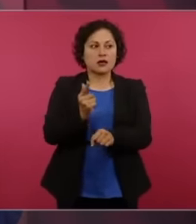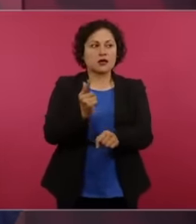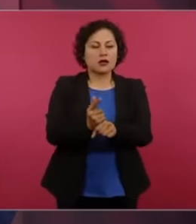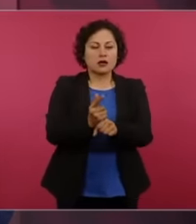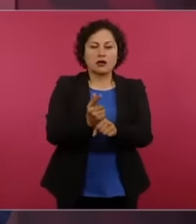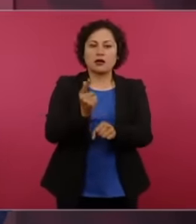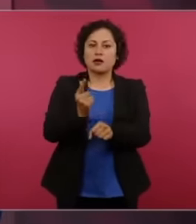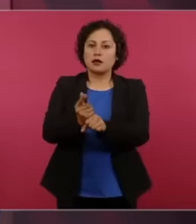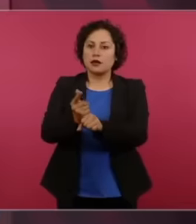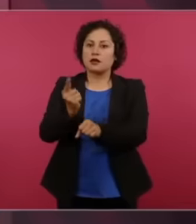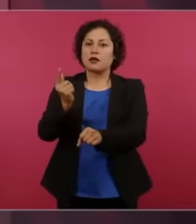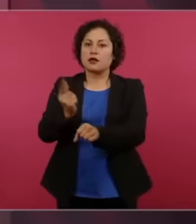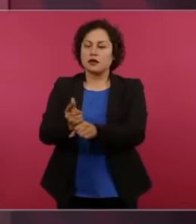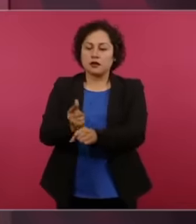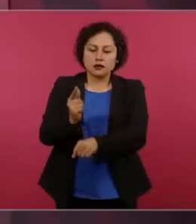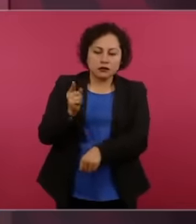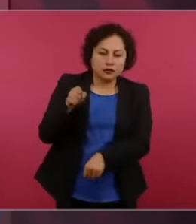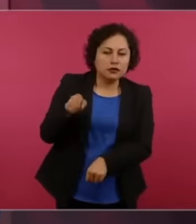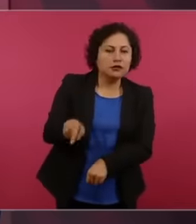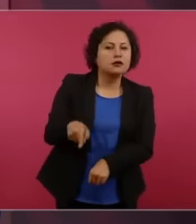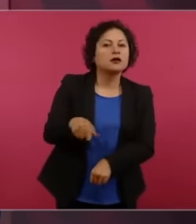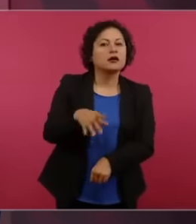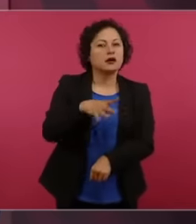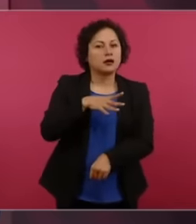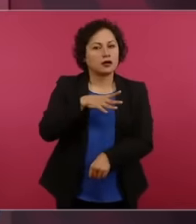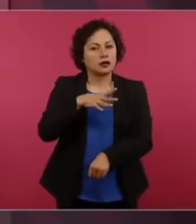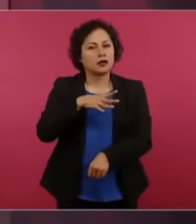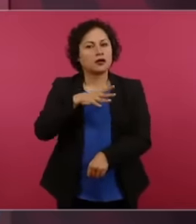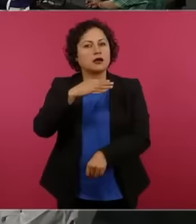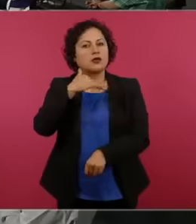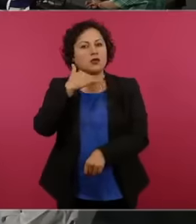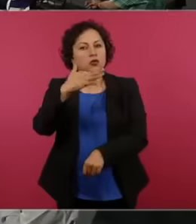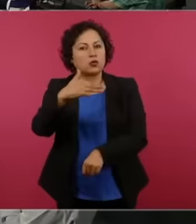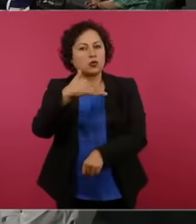corruption? as